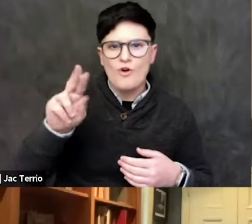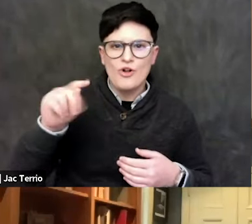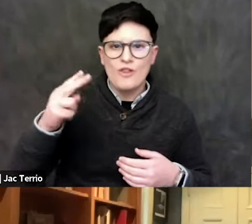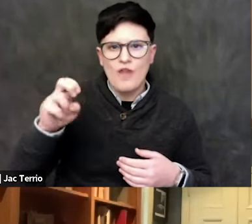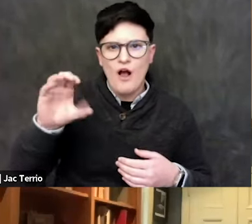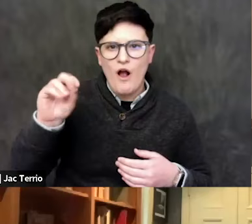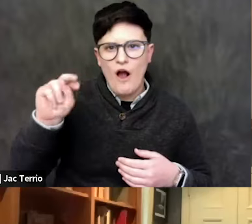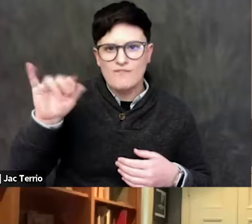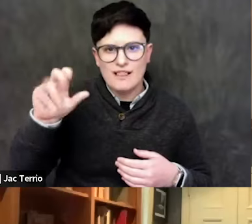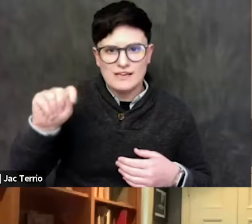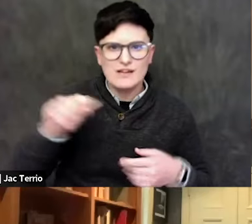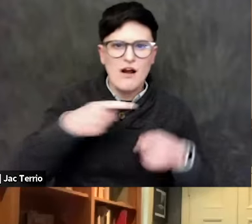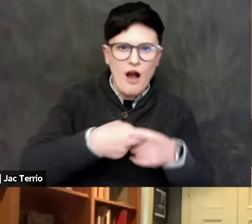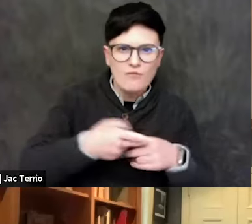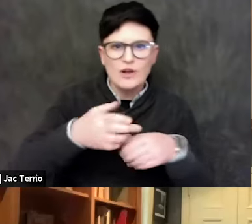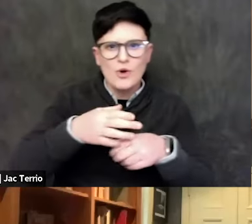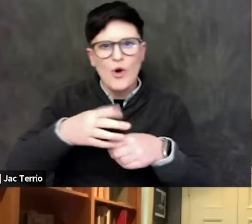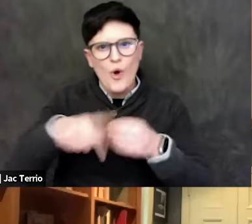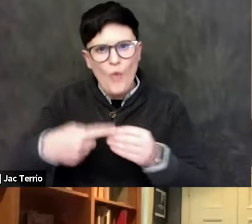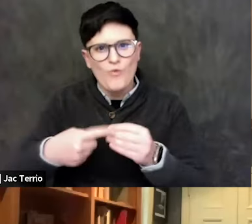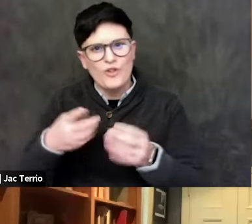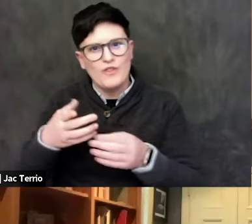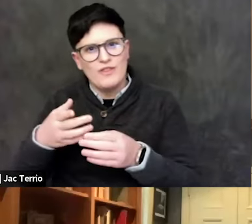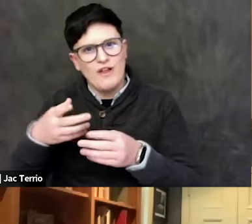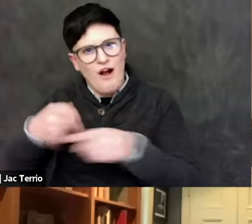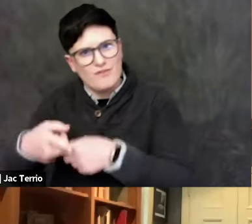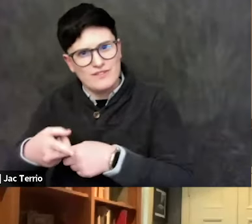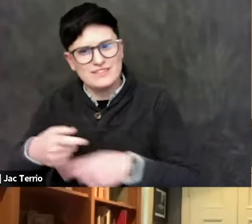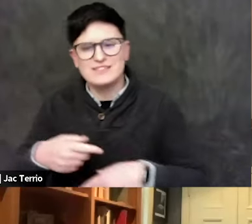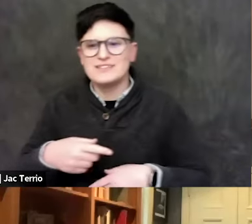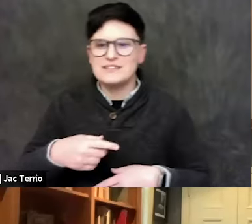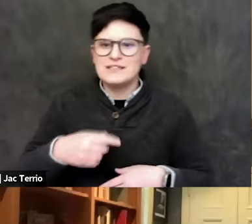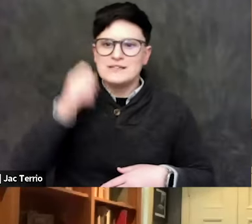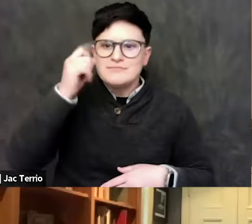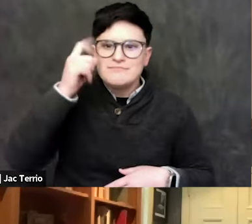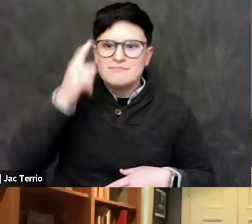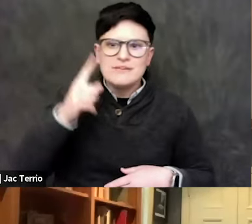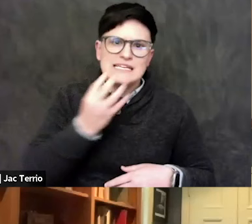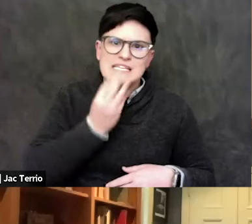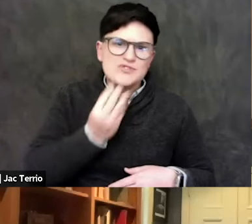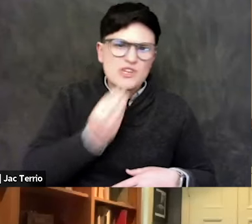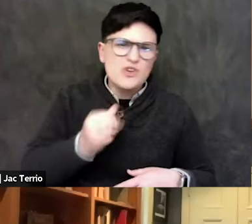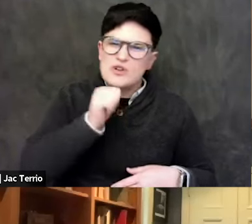not on every college of 4,000 colleges. Israel is not a big issue on most of them. But on some of them, it is.